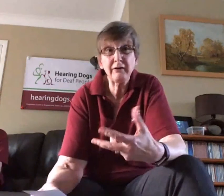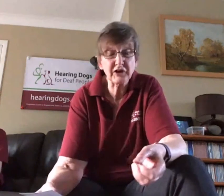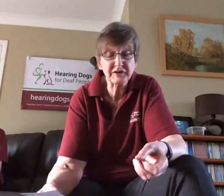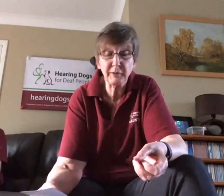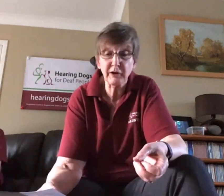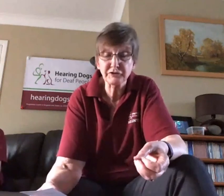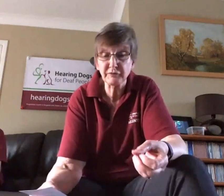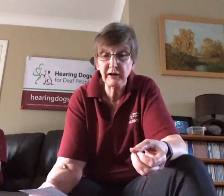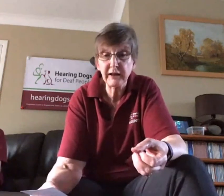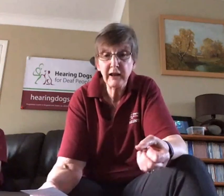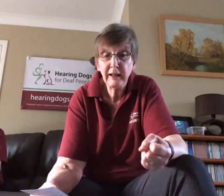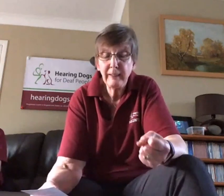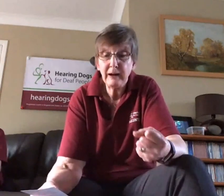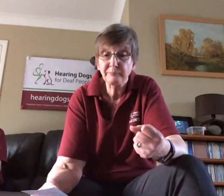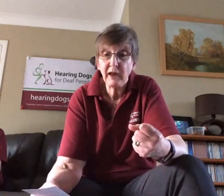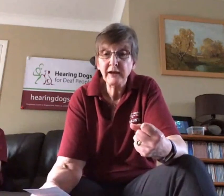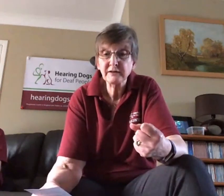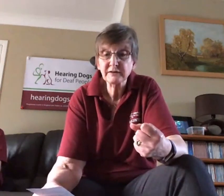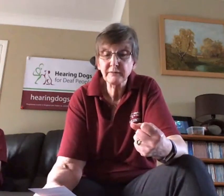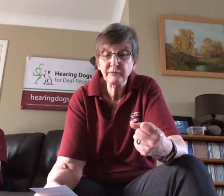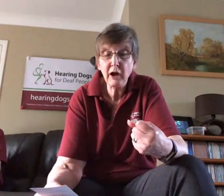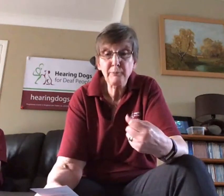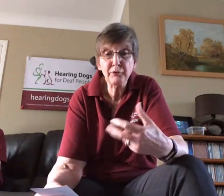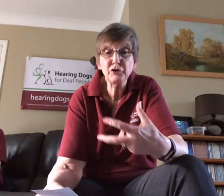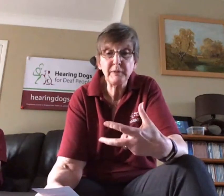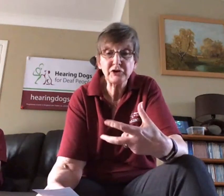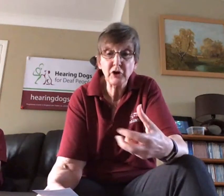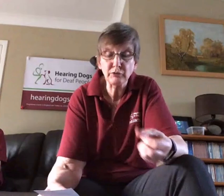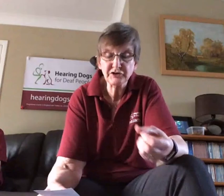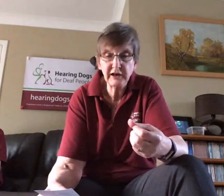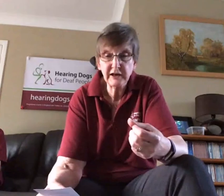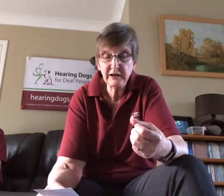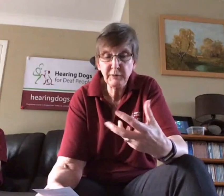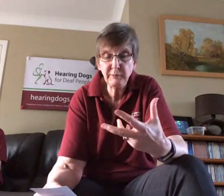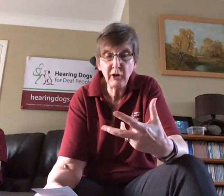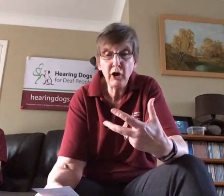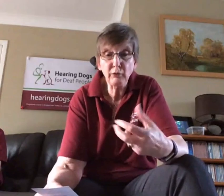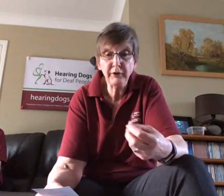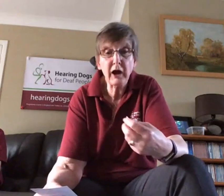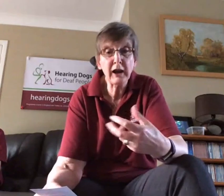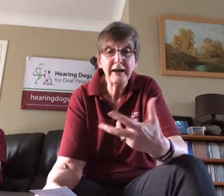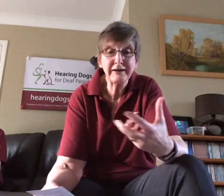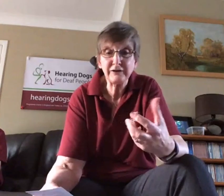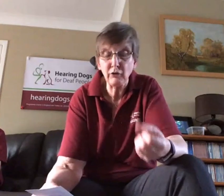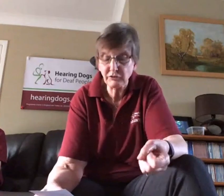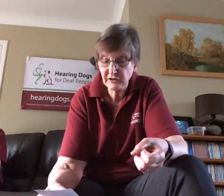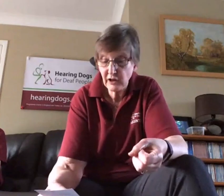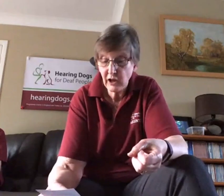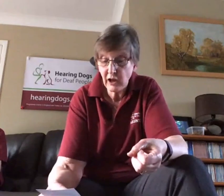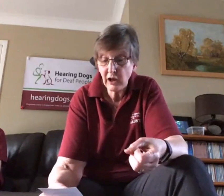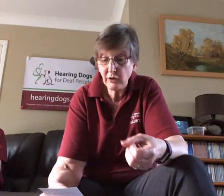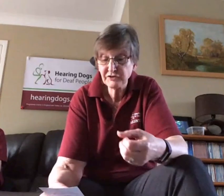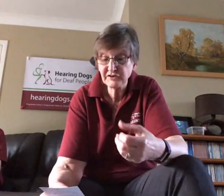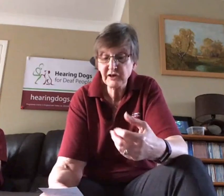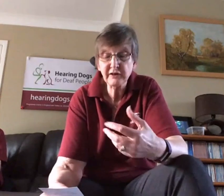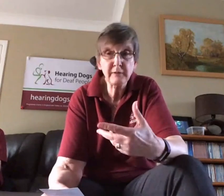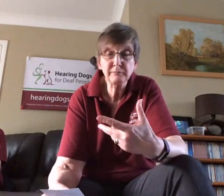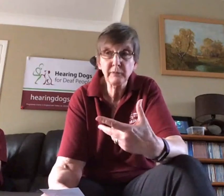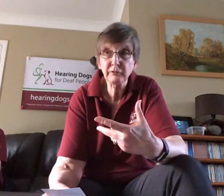suppose really and our brood holders, the people who hold our lady dogs, see them through